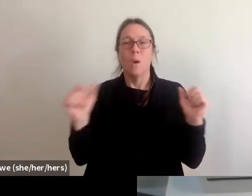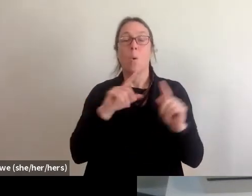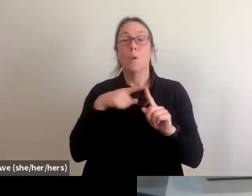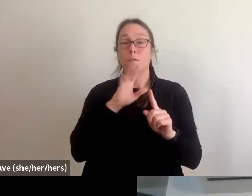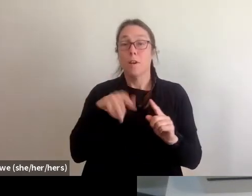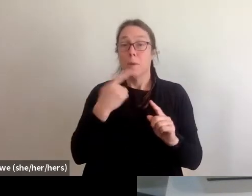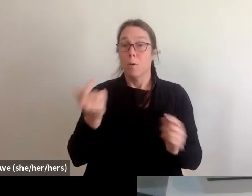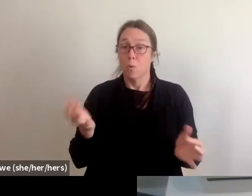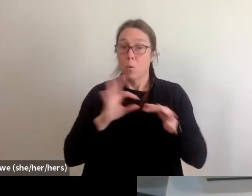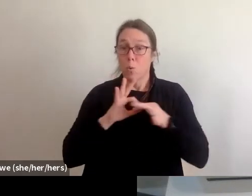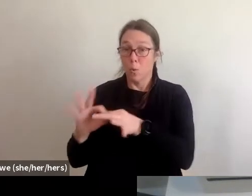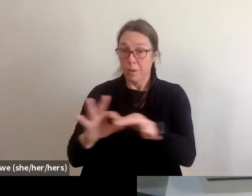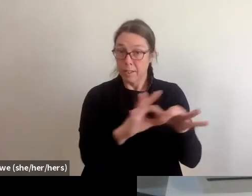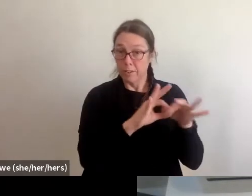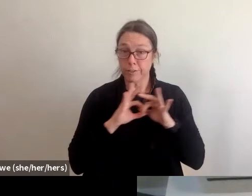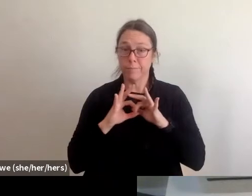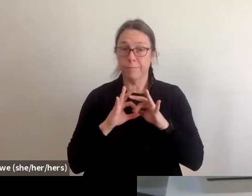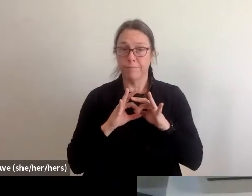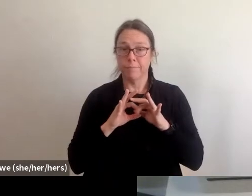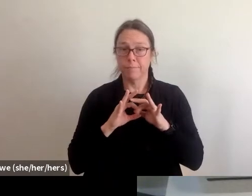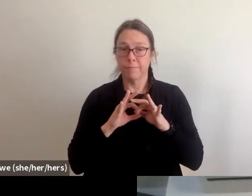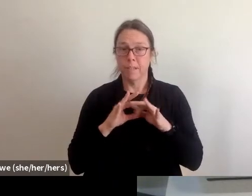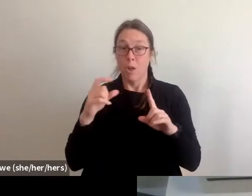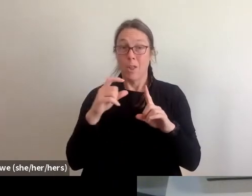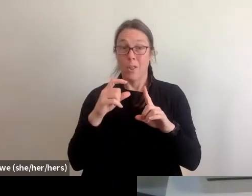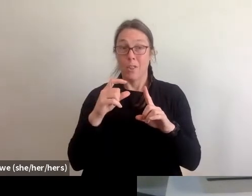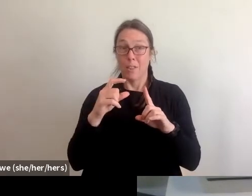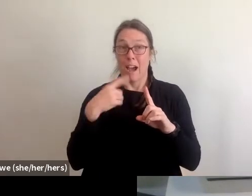it none comes to mind,